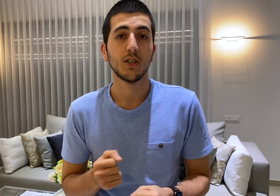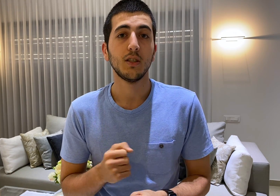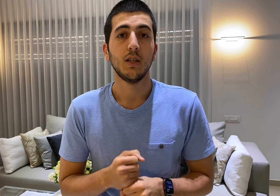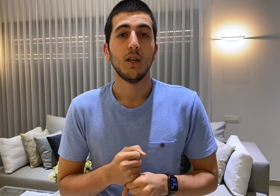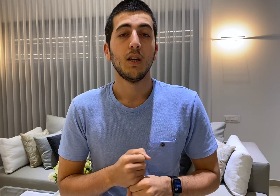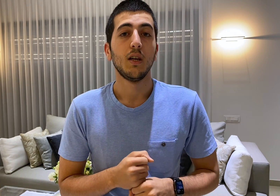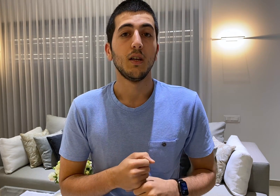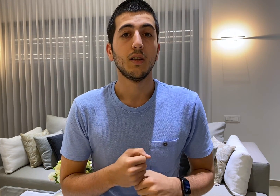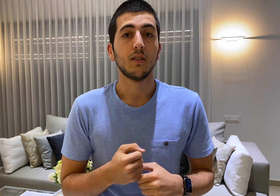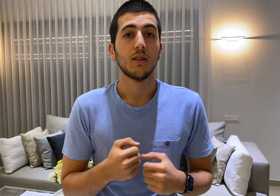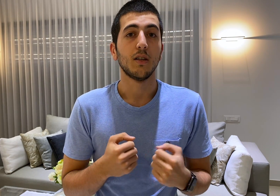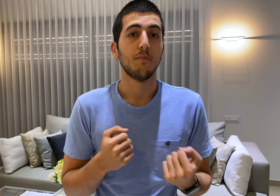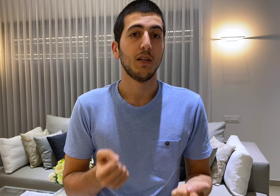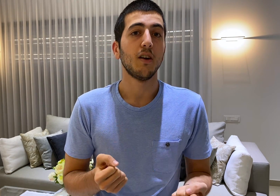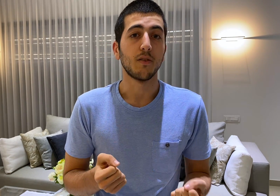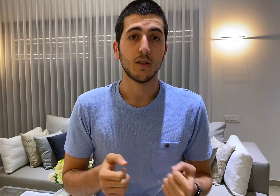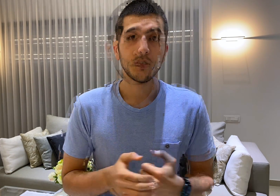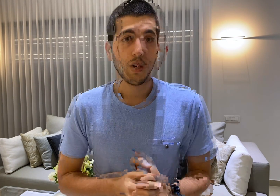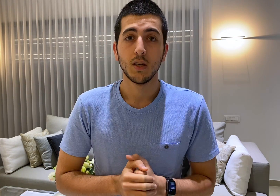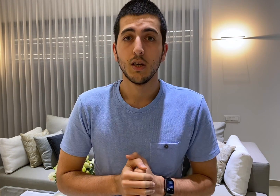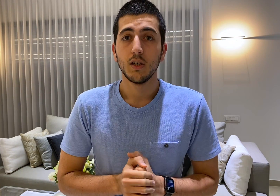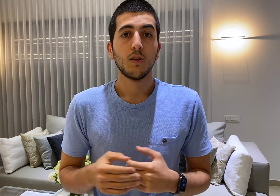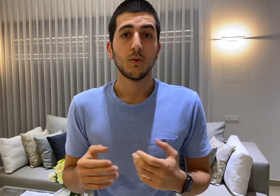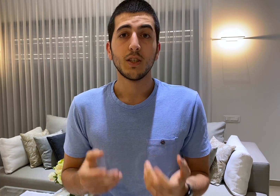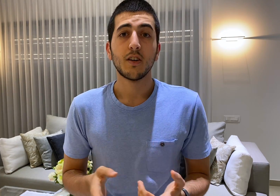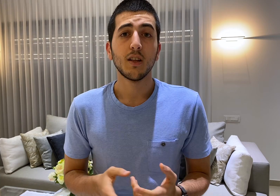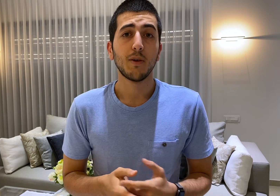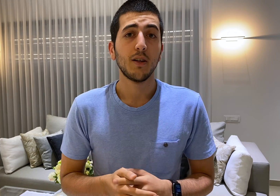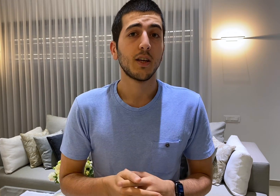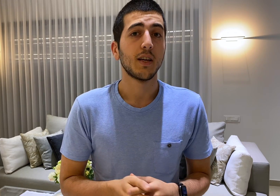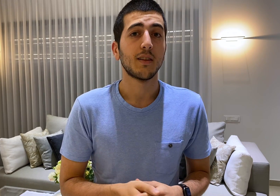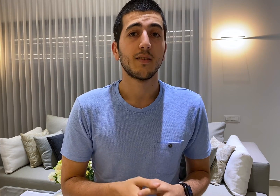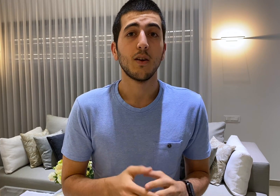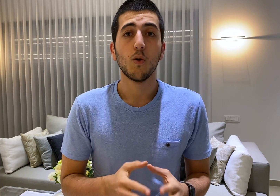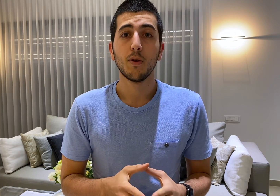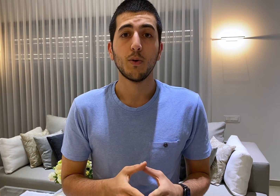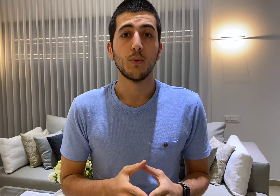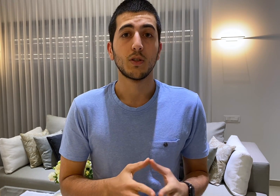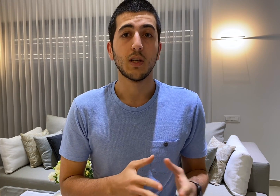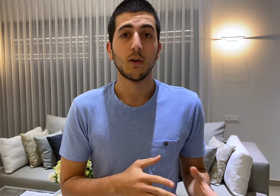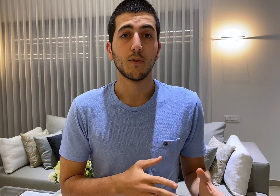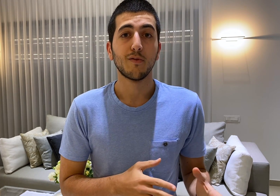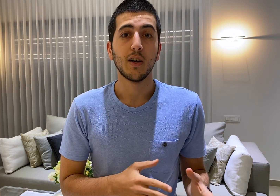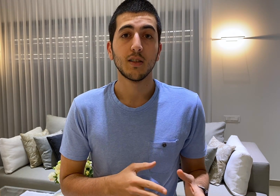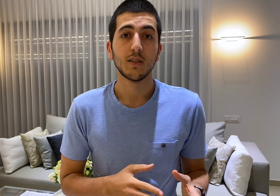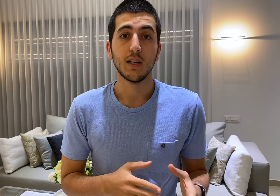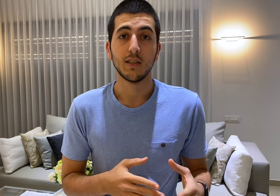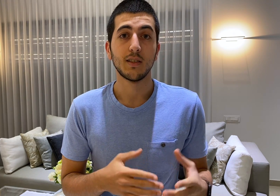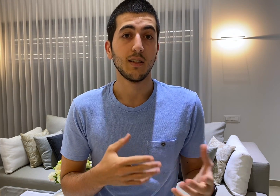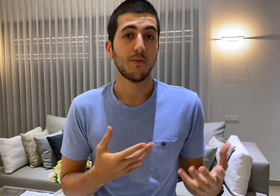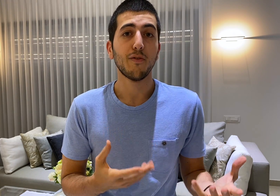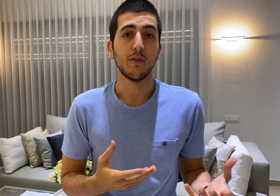and many others. So I started by looking at OpenPose output files as reference